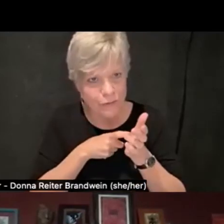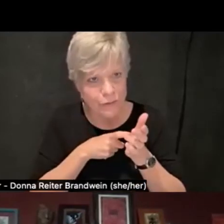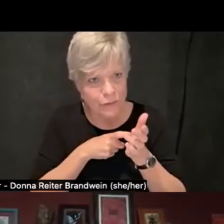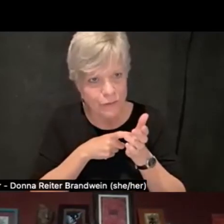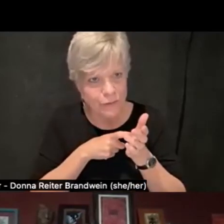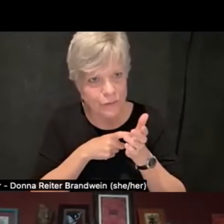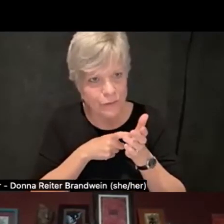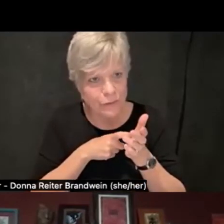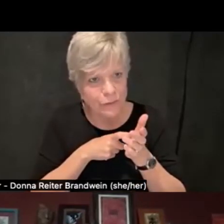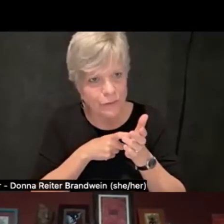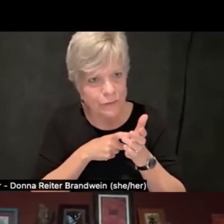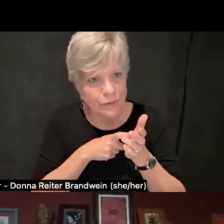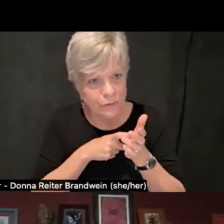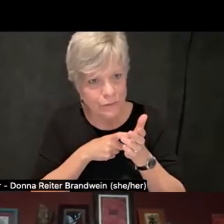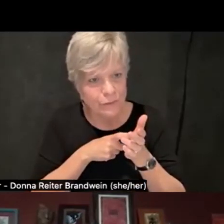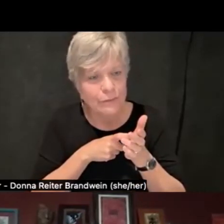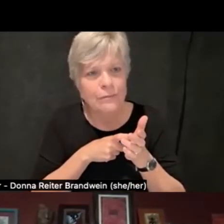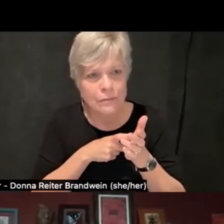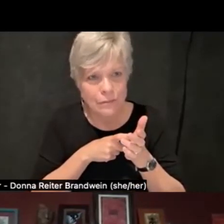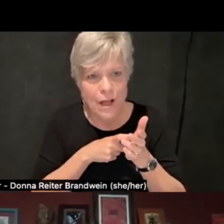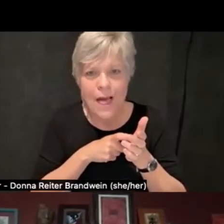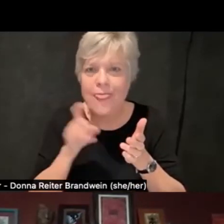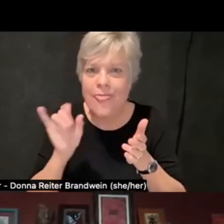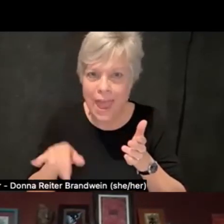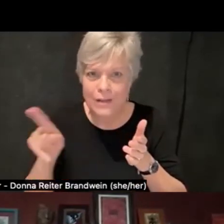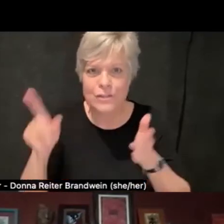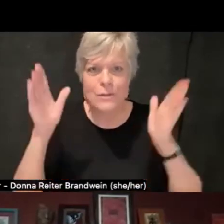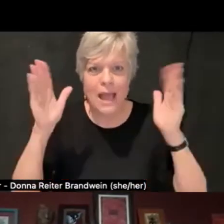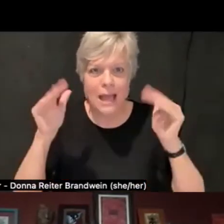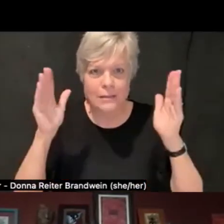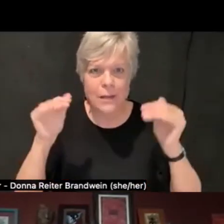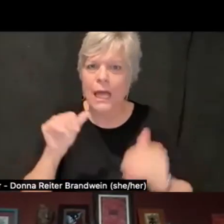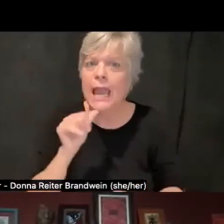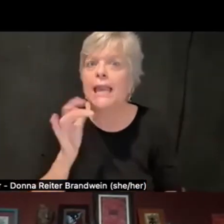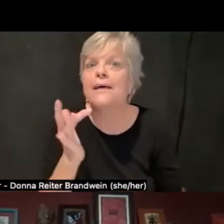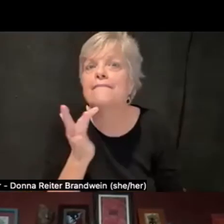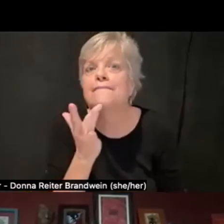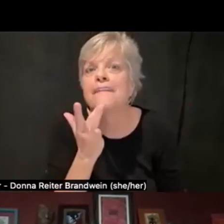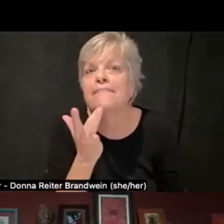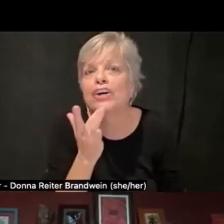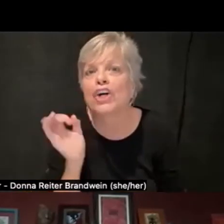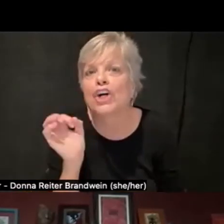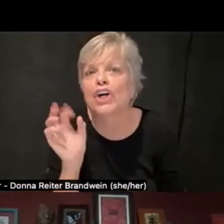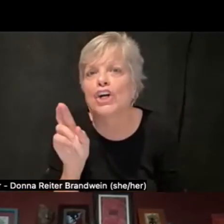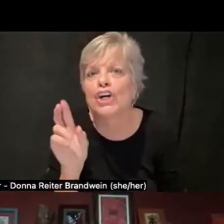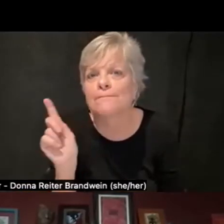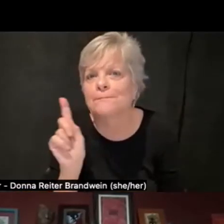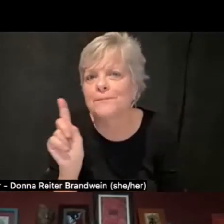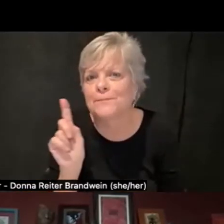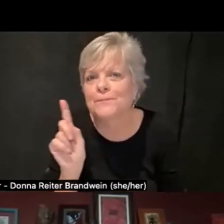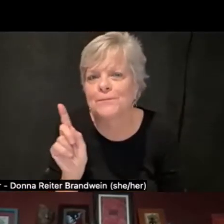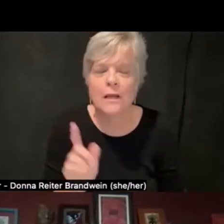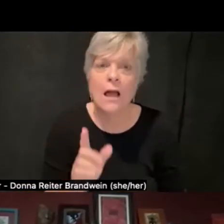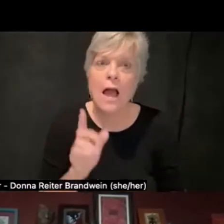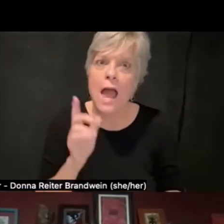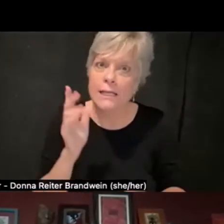Access should be an expectation rather than a favor. And yeah,